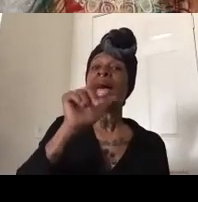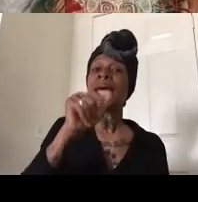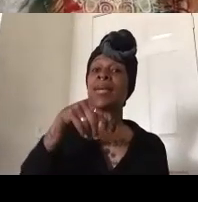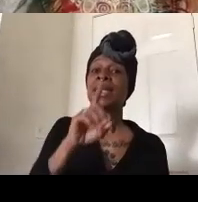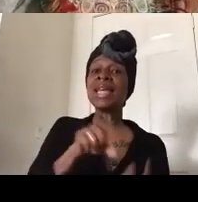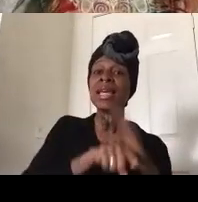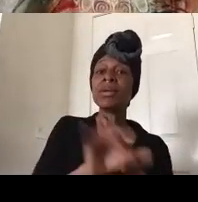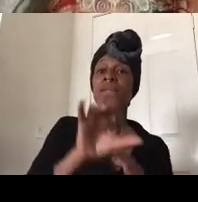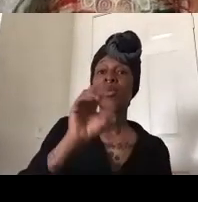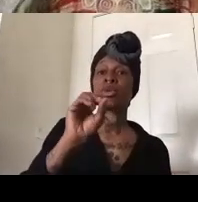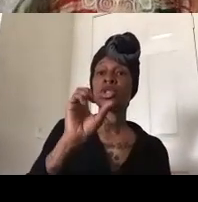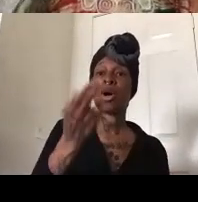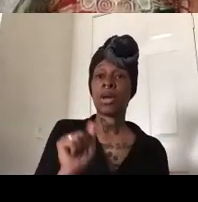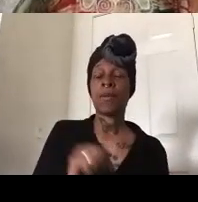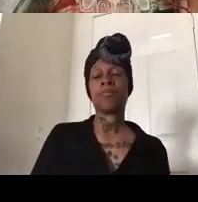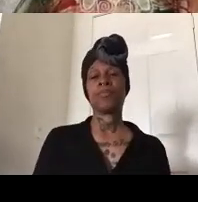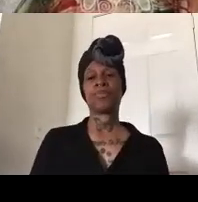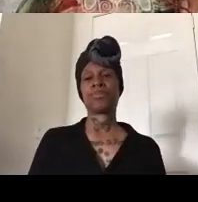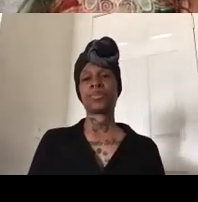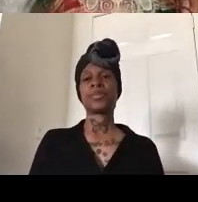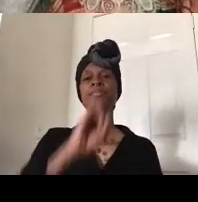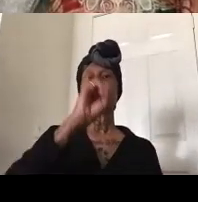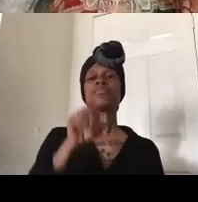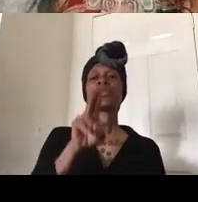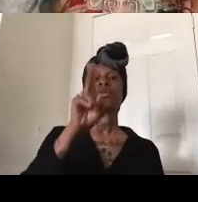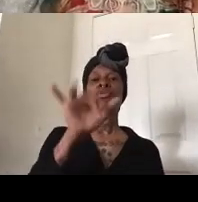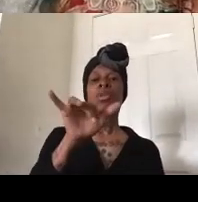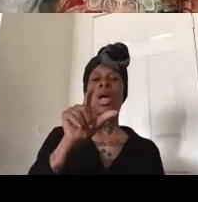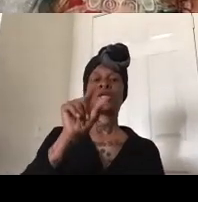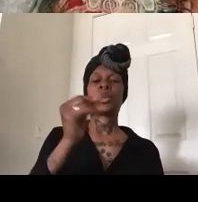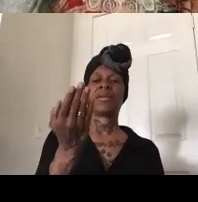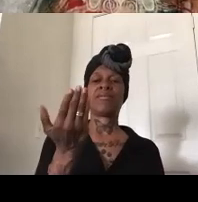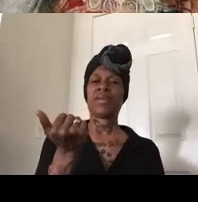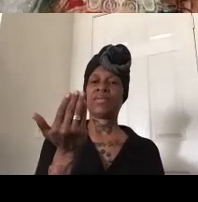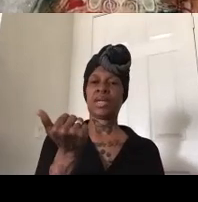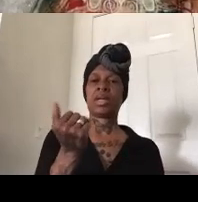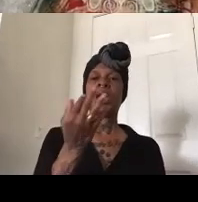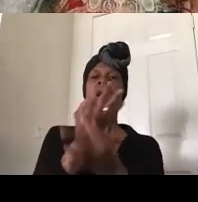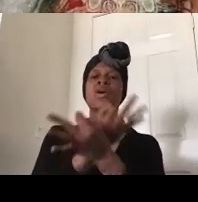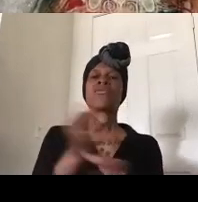okay um july 2015 we did a freedom ride which was our first